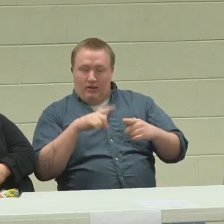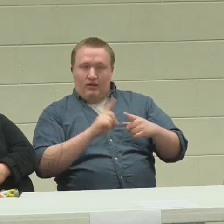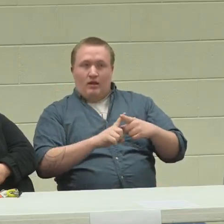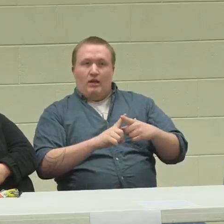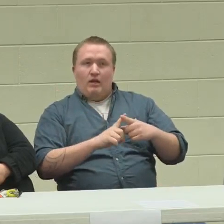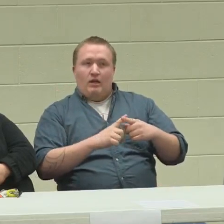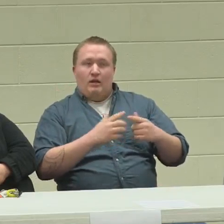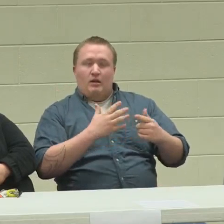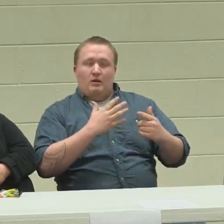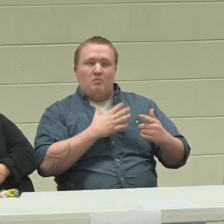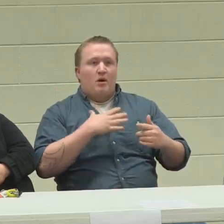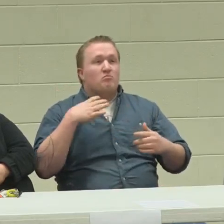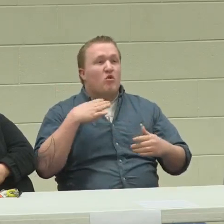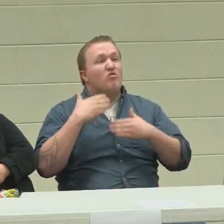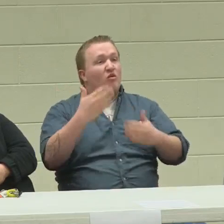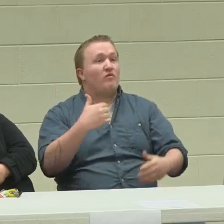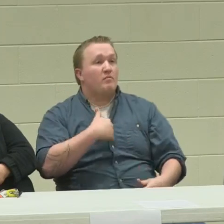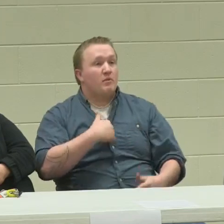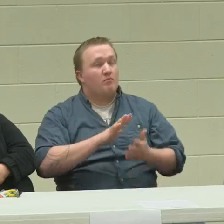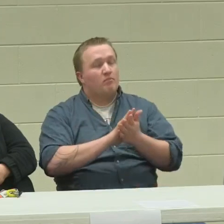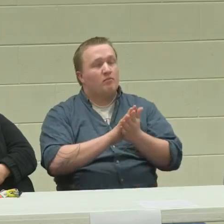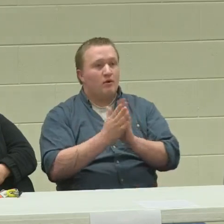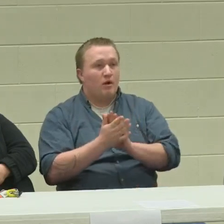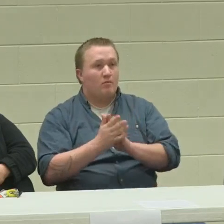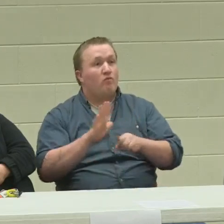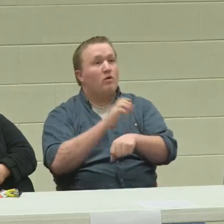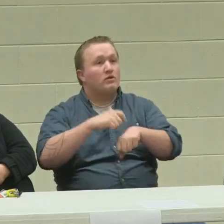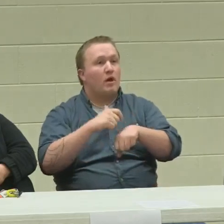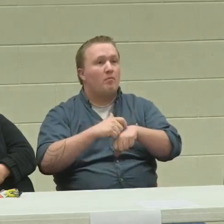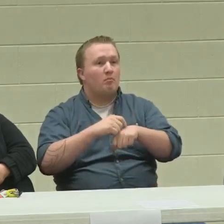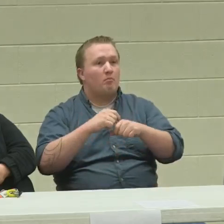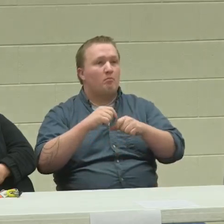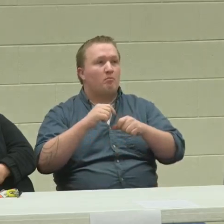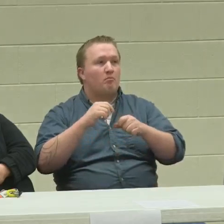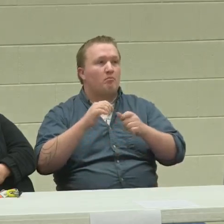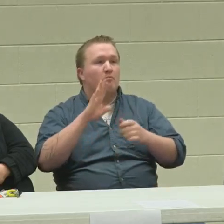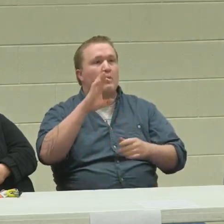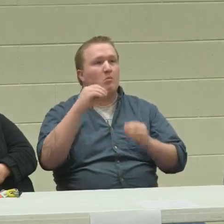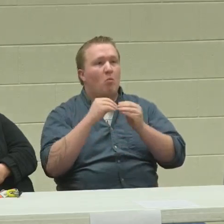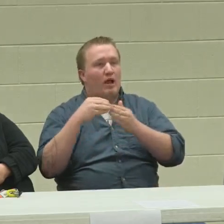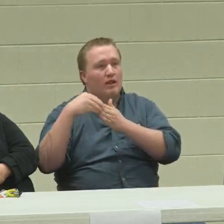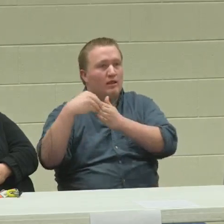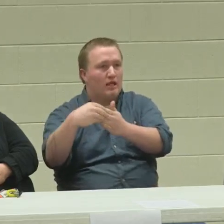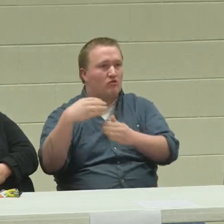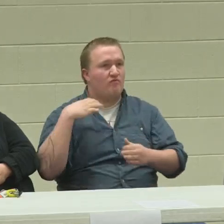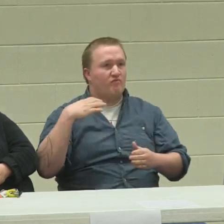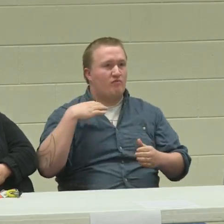I was going through that process, and then my boss suggested that I work full-time. He offered me a job,